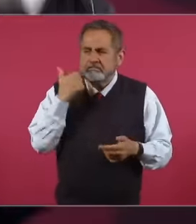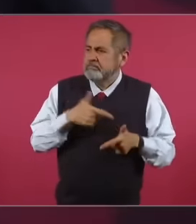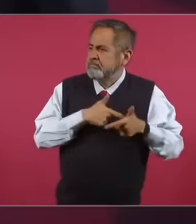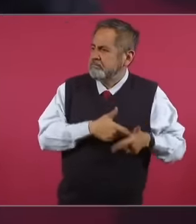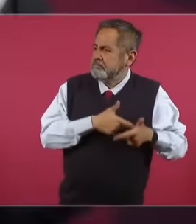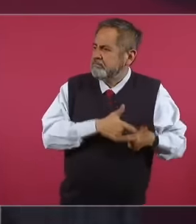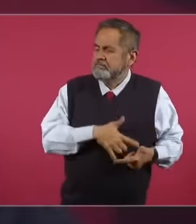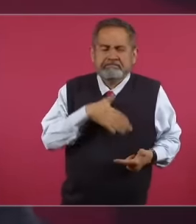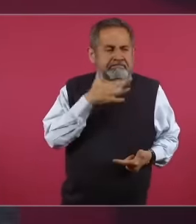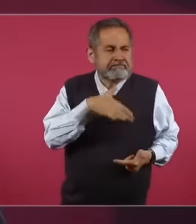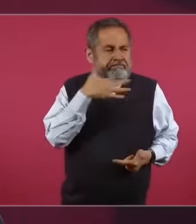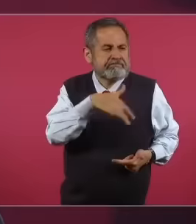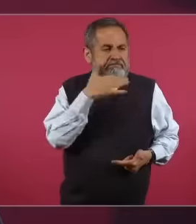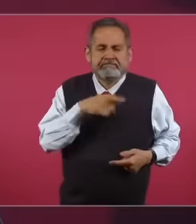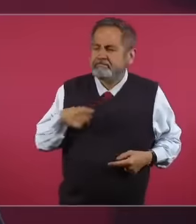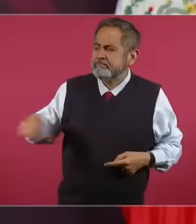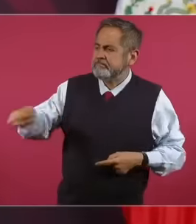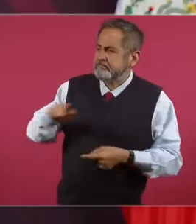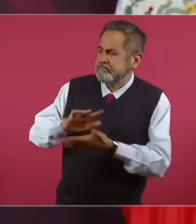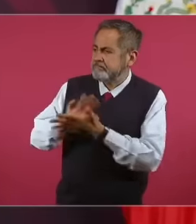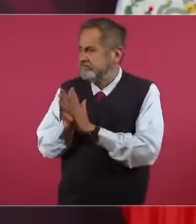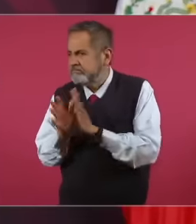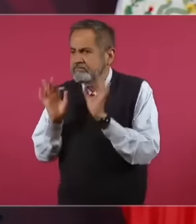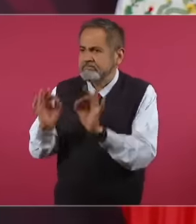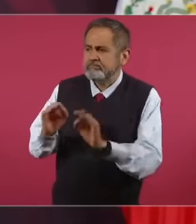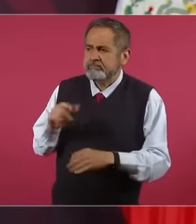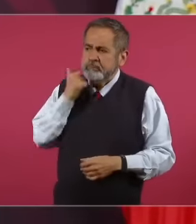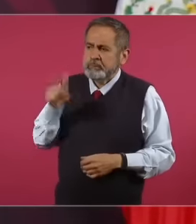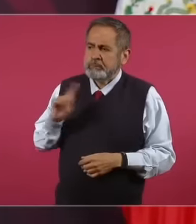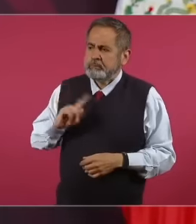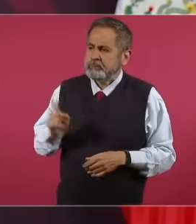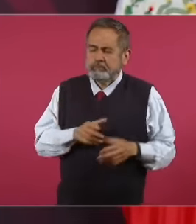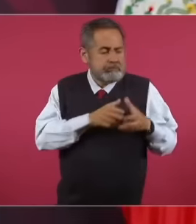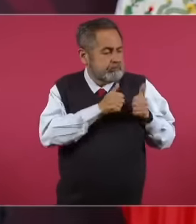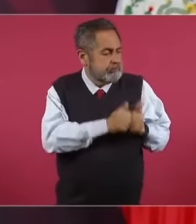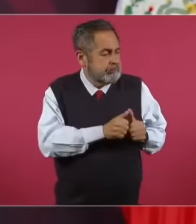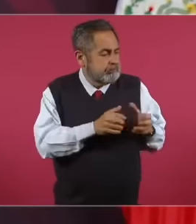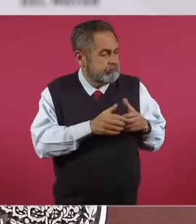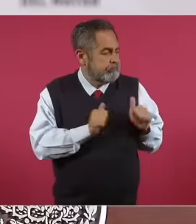corruption and privileges and influenceism